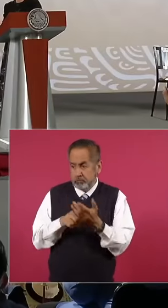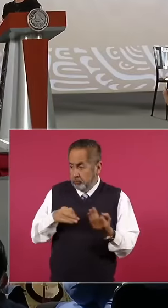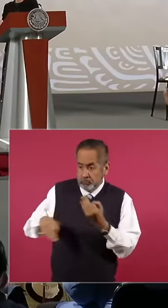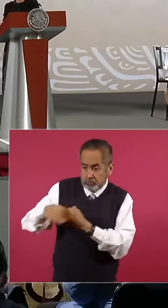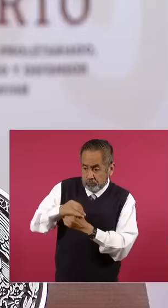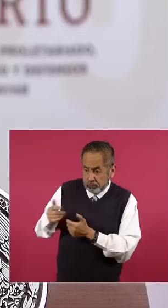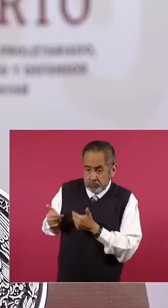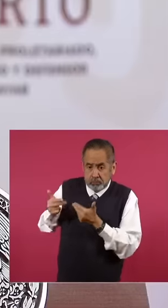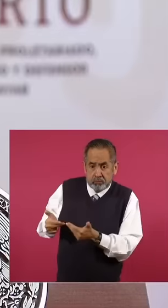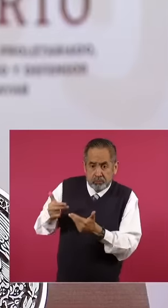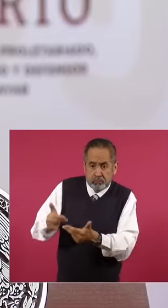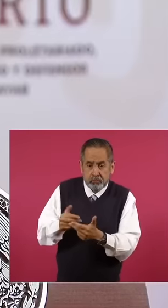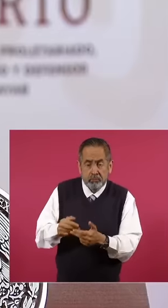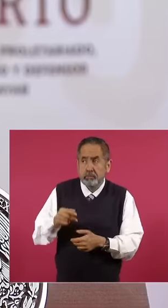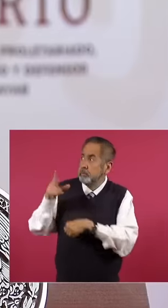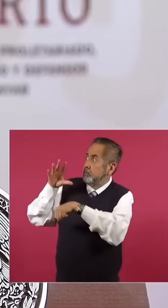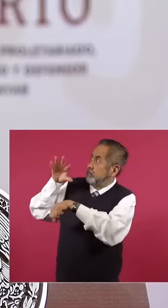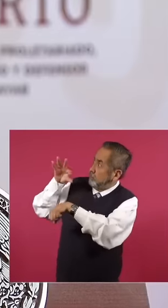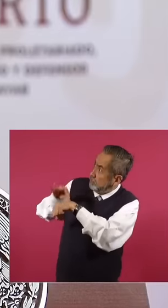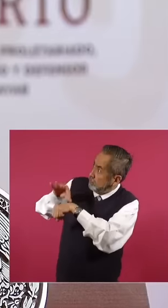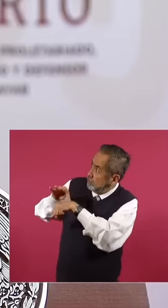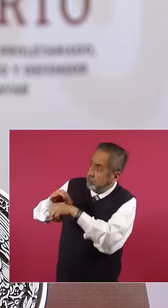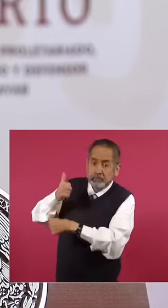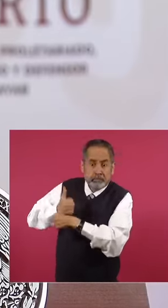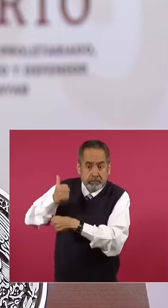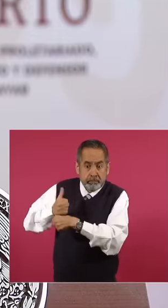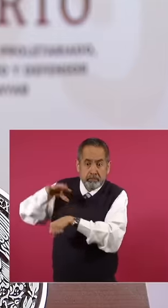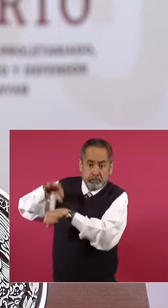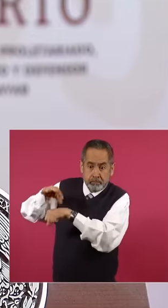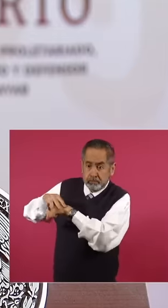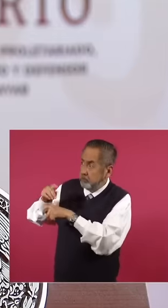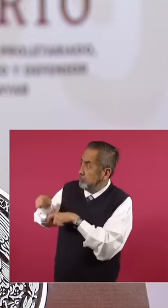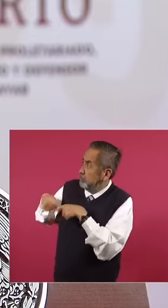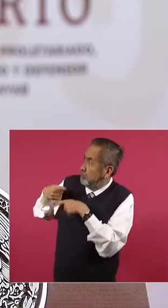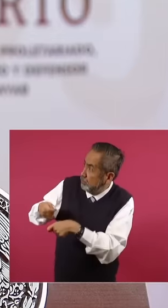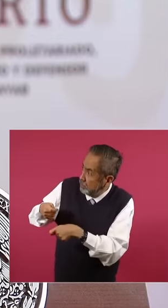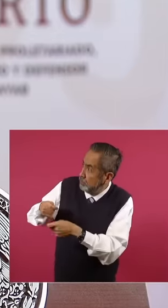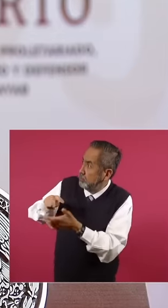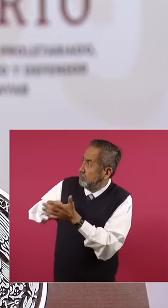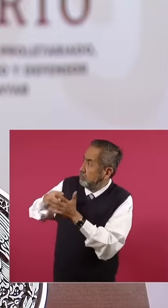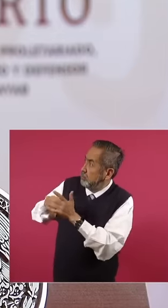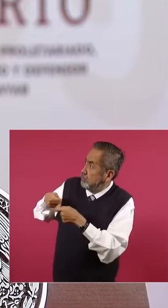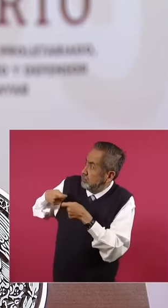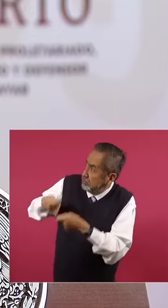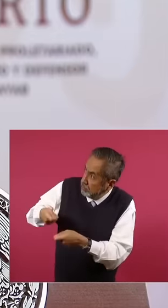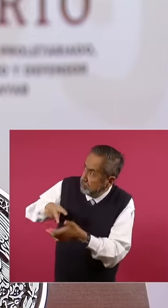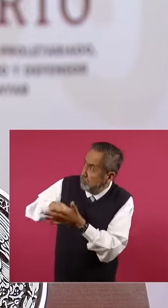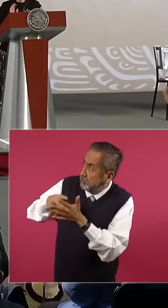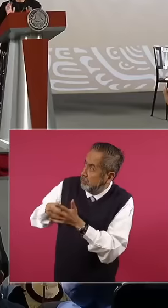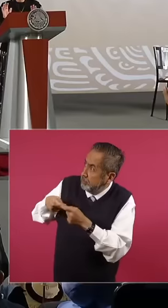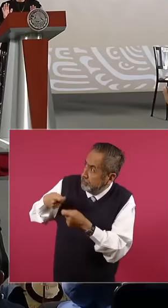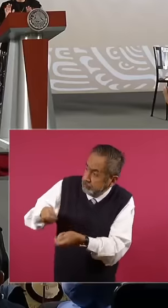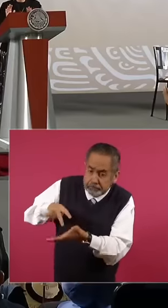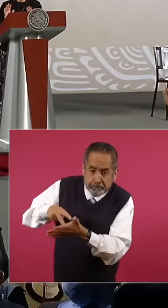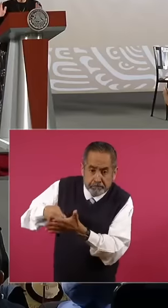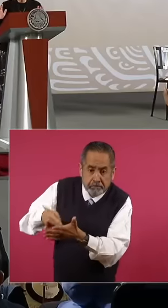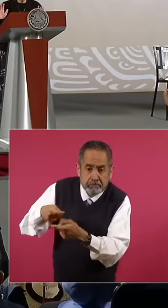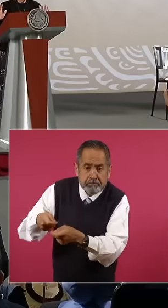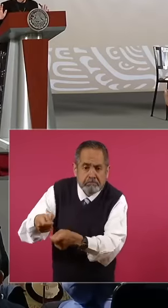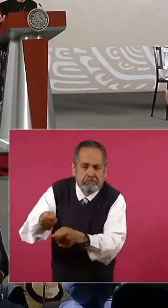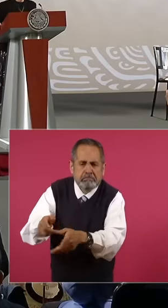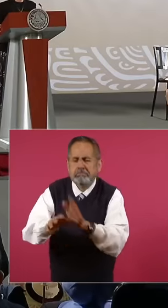doctors or because the grandfather was an architect, everyone is an architect, no no no no, I already have my